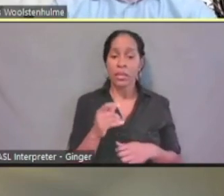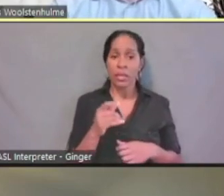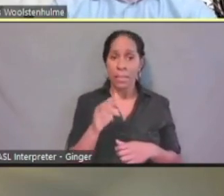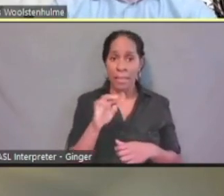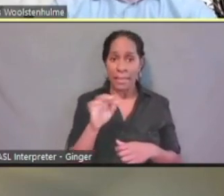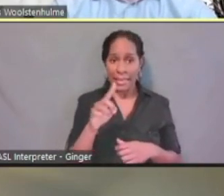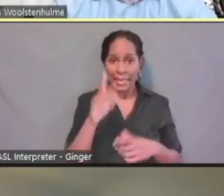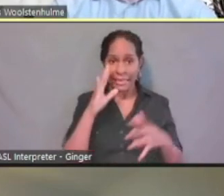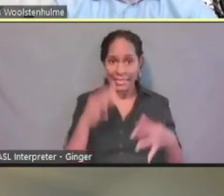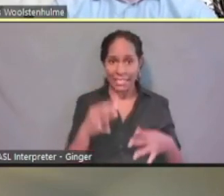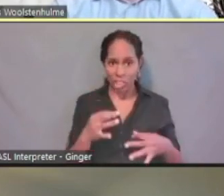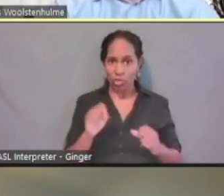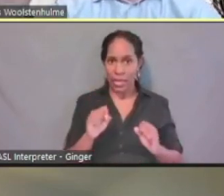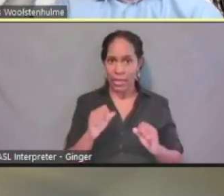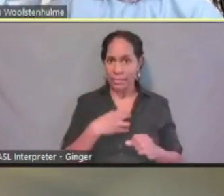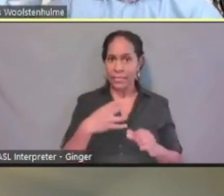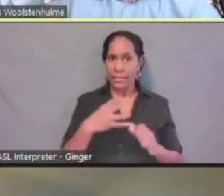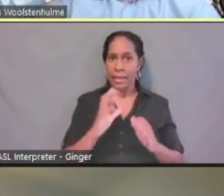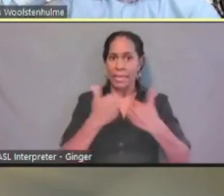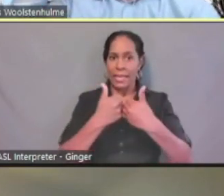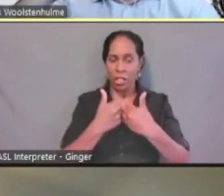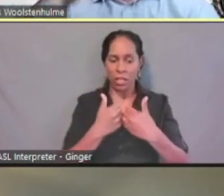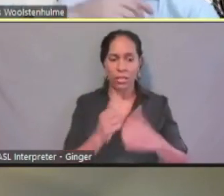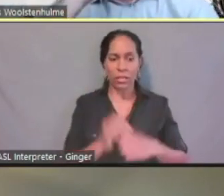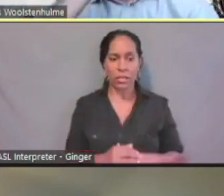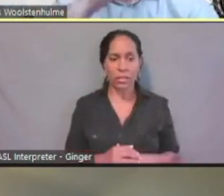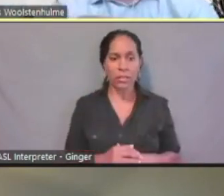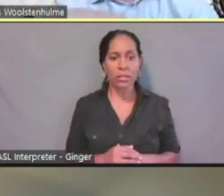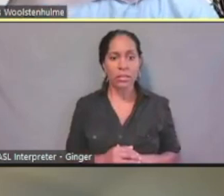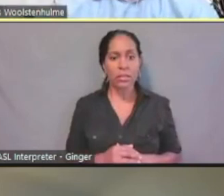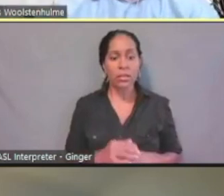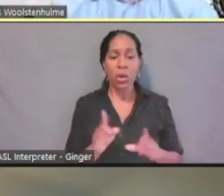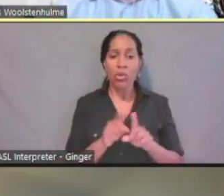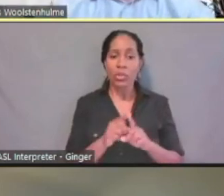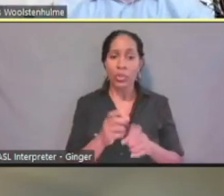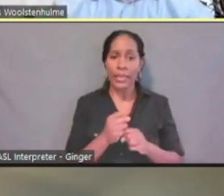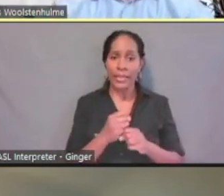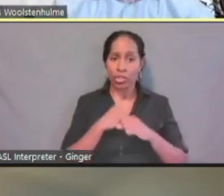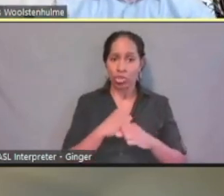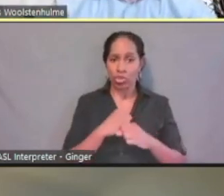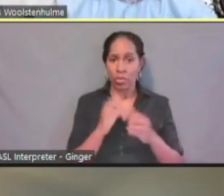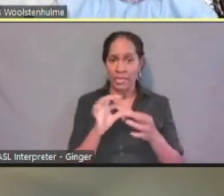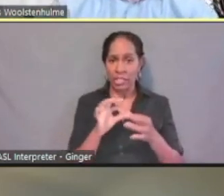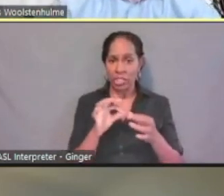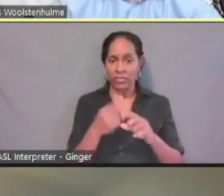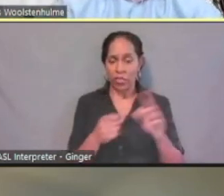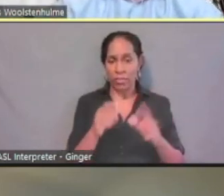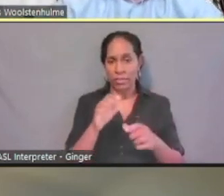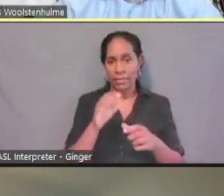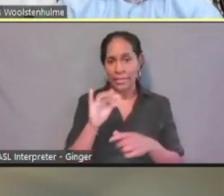They can also receive secure messages from their caseworker. Basically real time information that says,